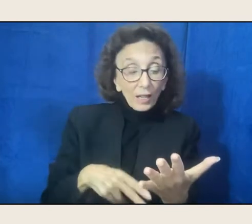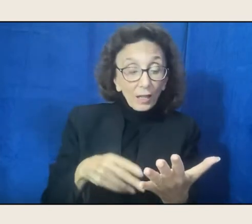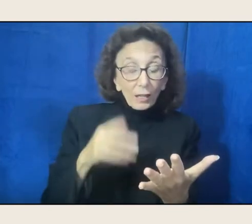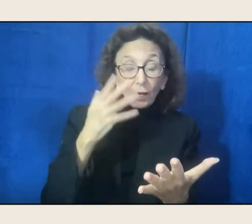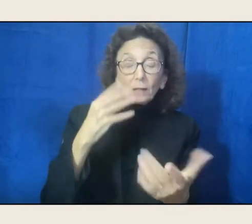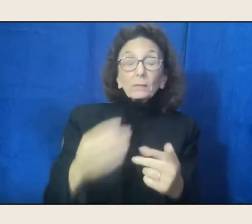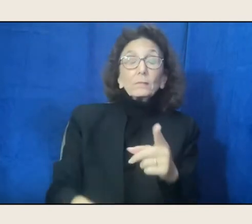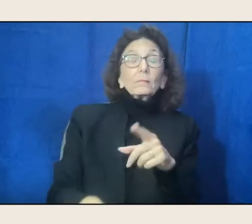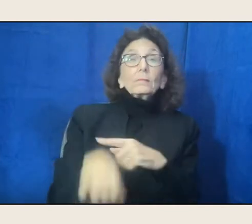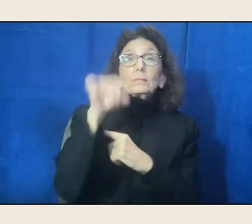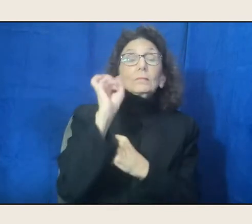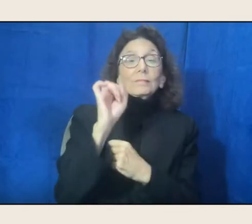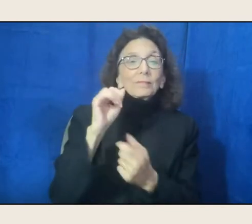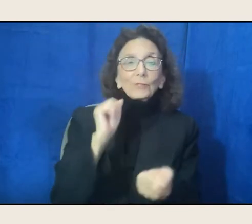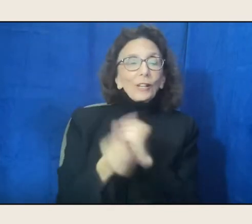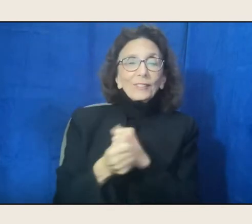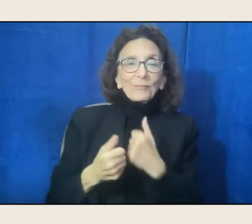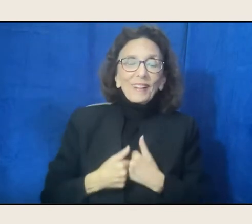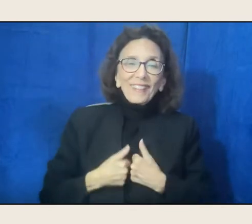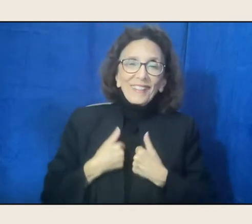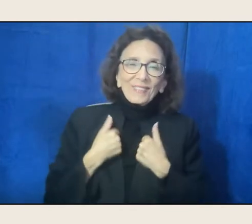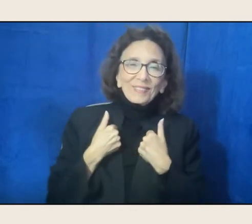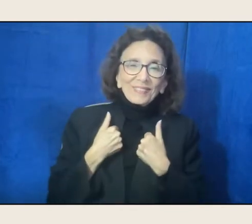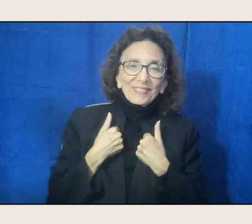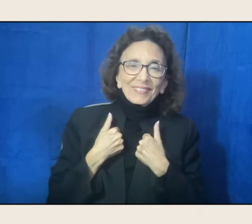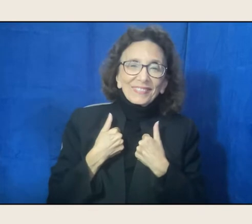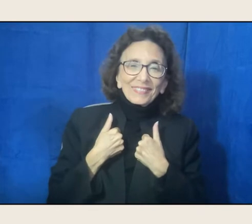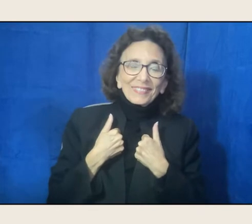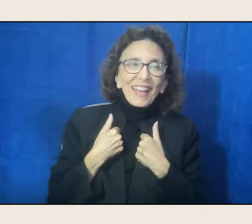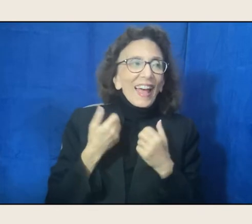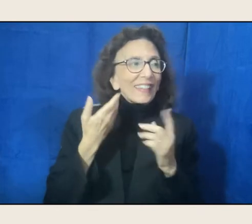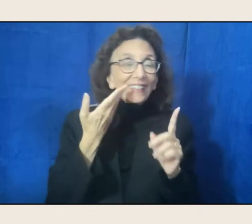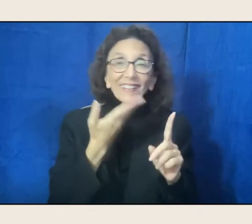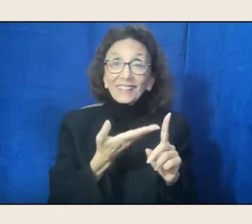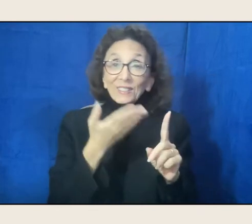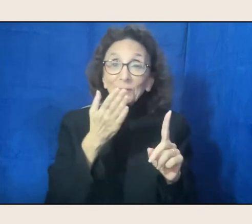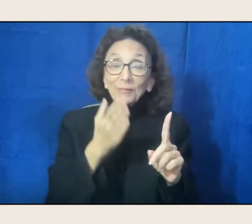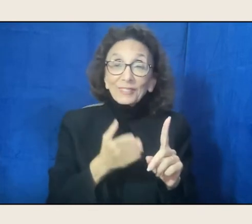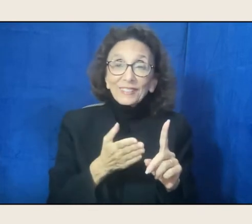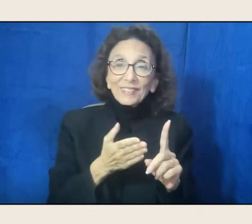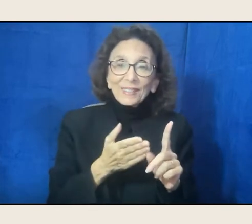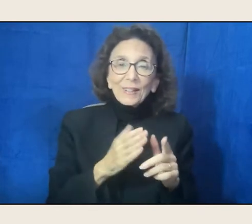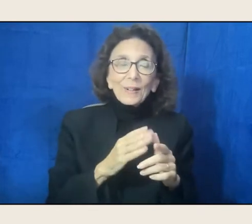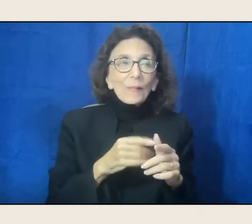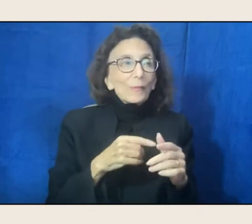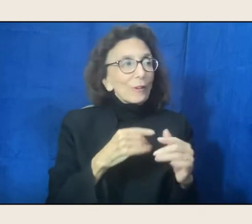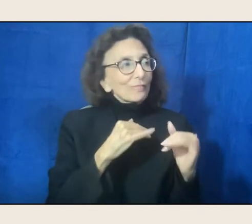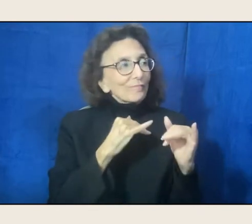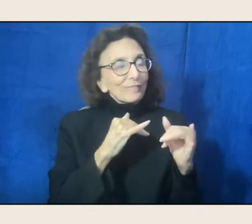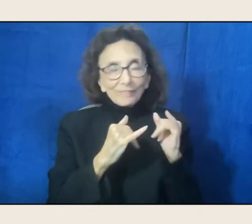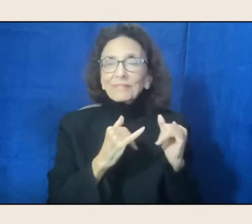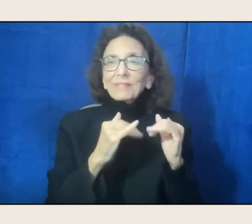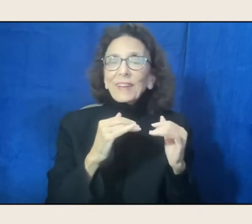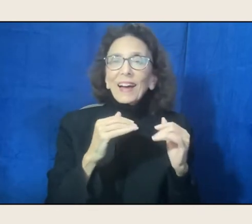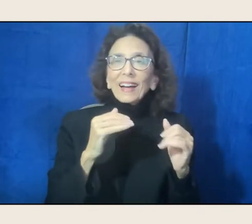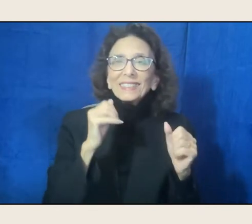with someone who then became a fellow poet, a sister poet, and a sister friend.